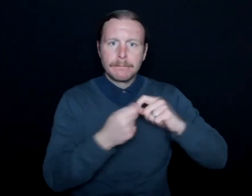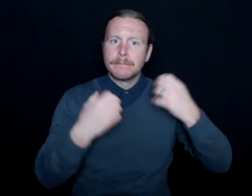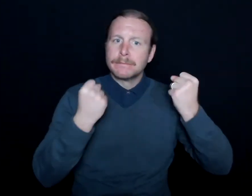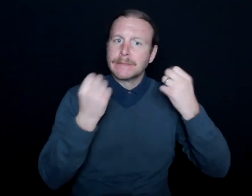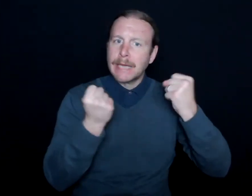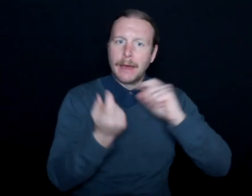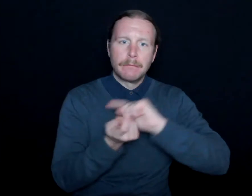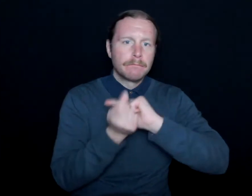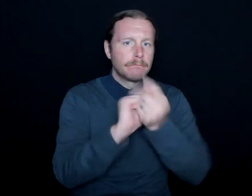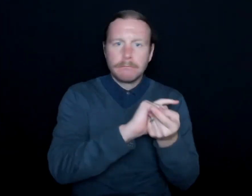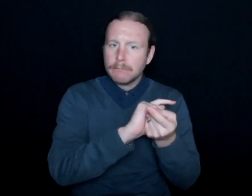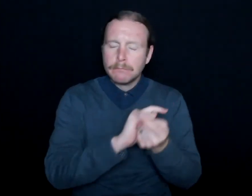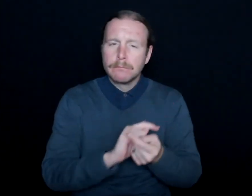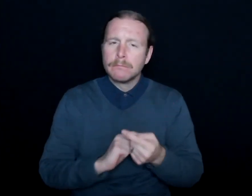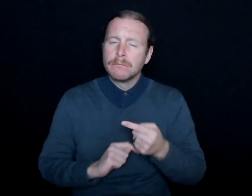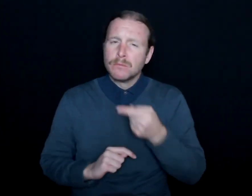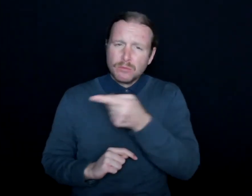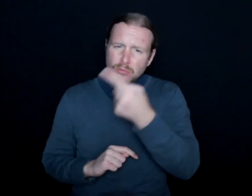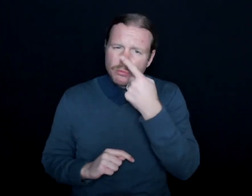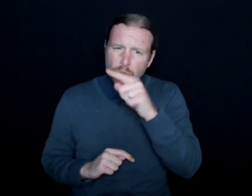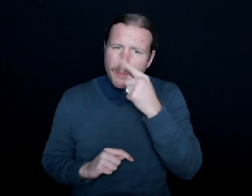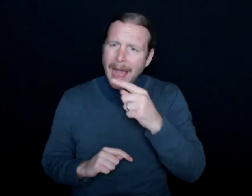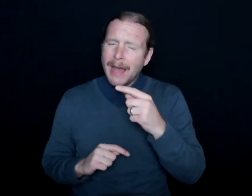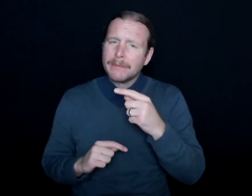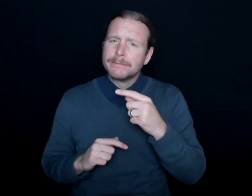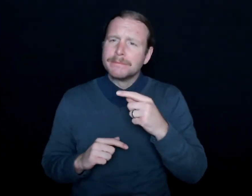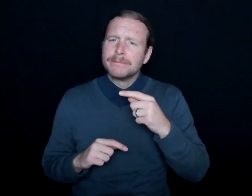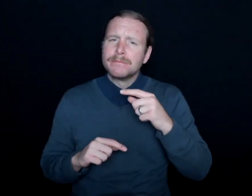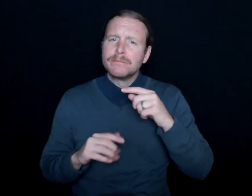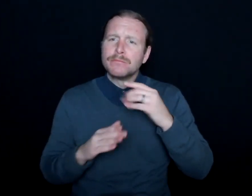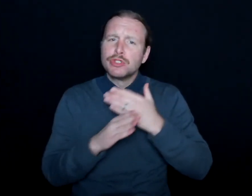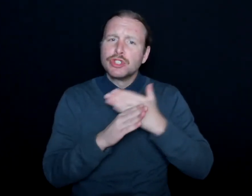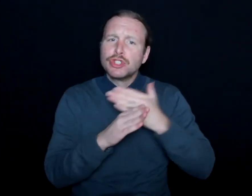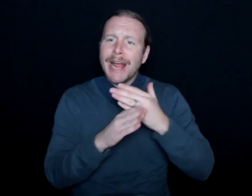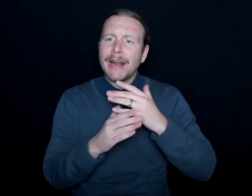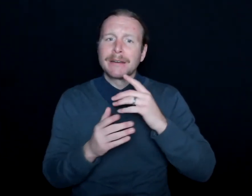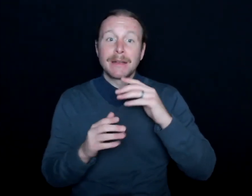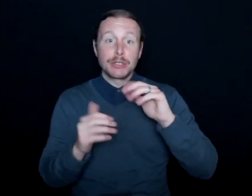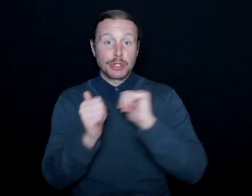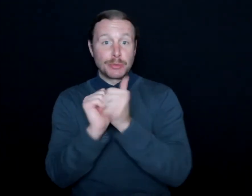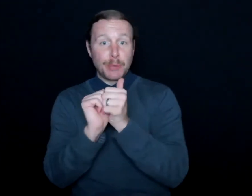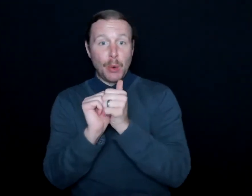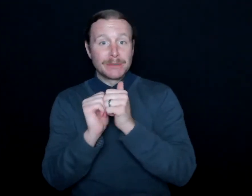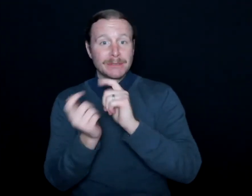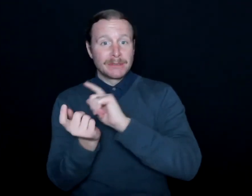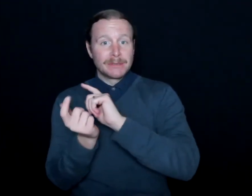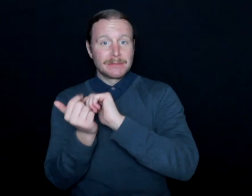I would love if you could talk about some of the nuances of translating sports terminology into ASL